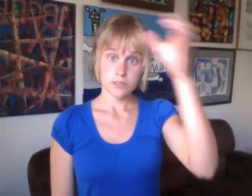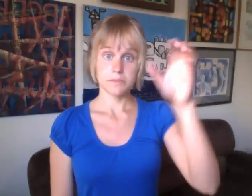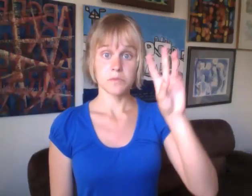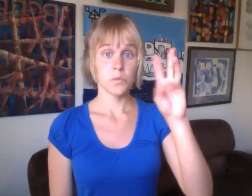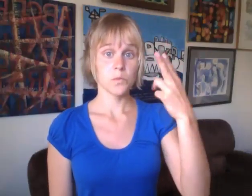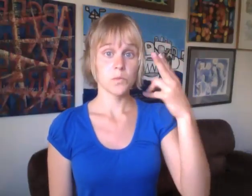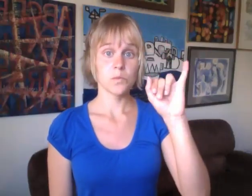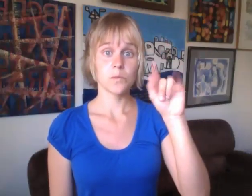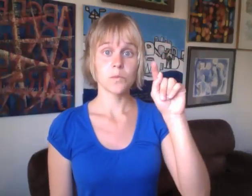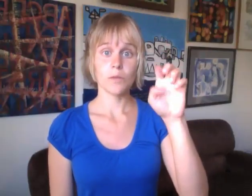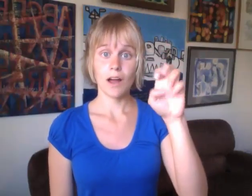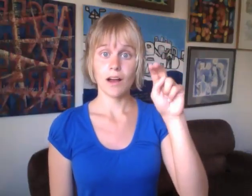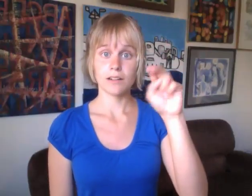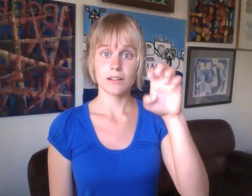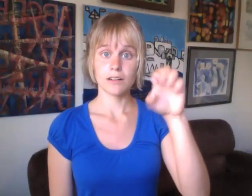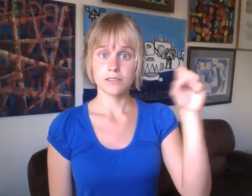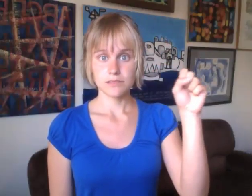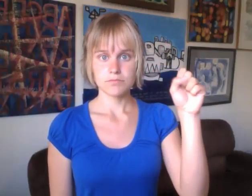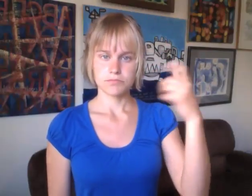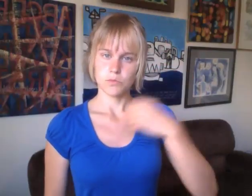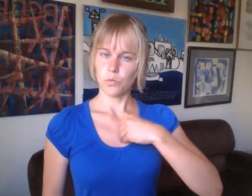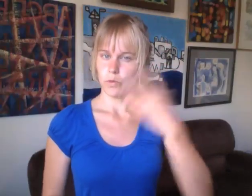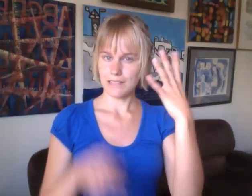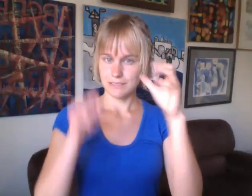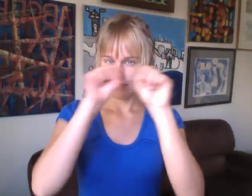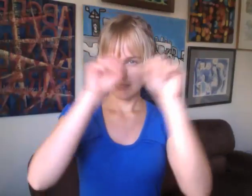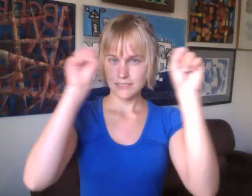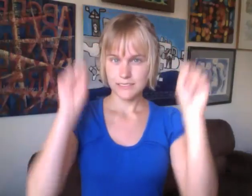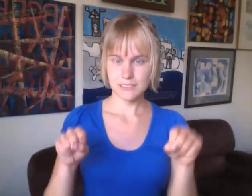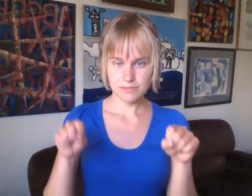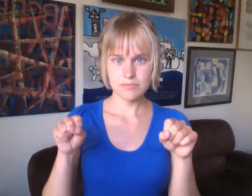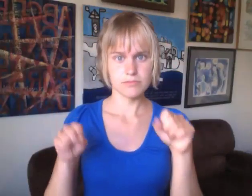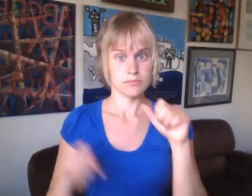The problem with Whiteness, a white-dominated system,